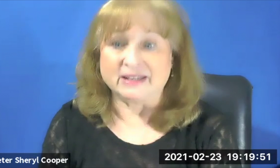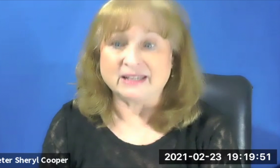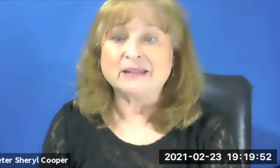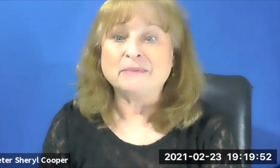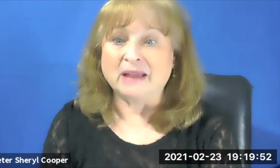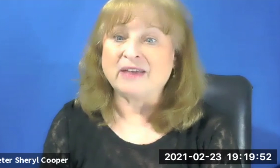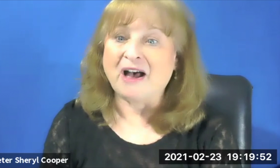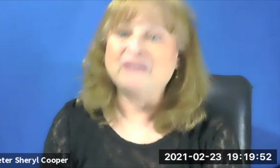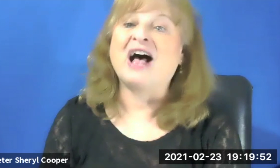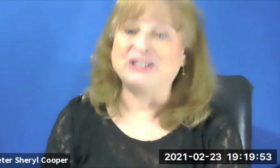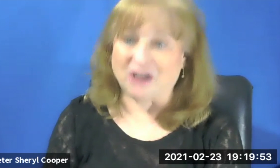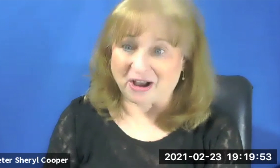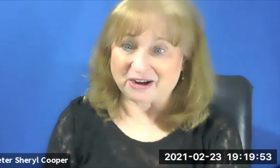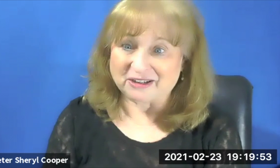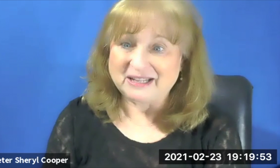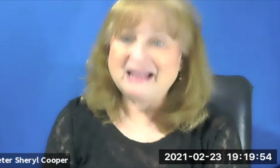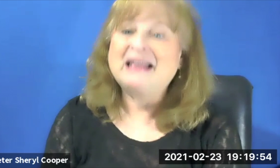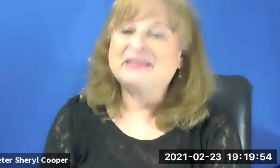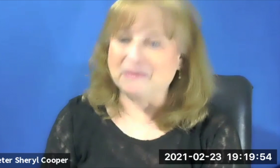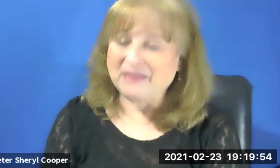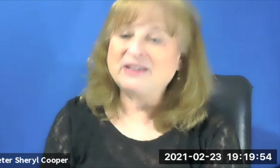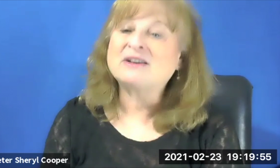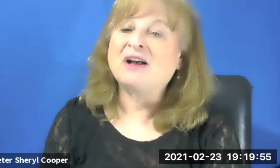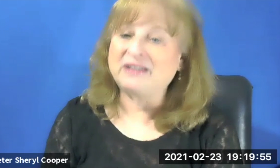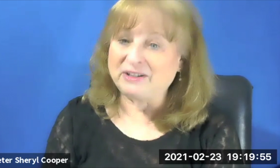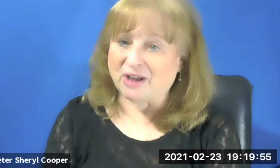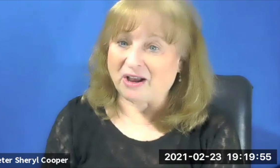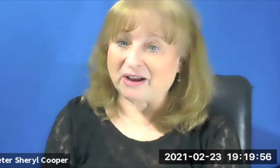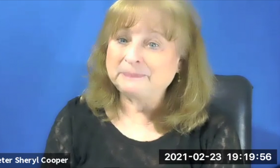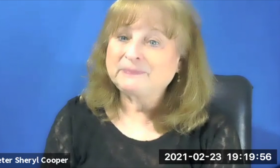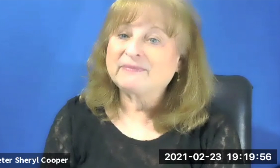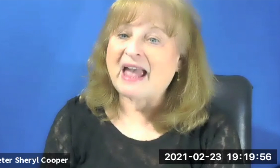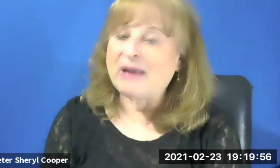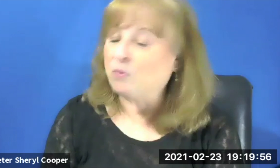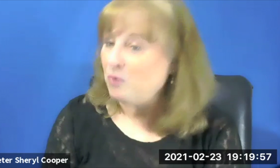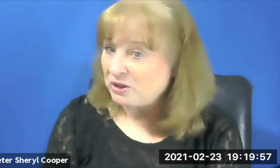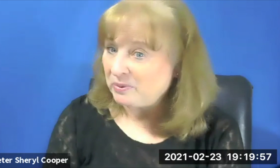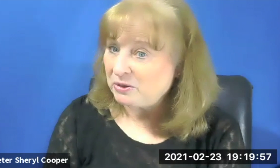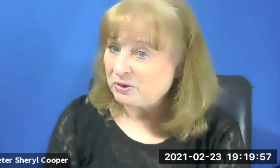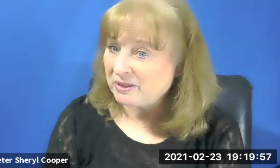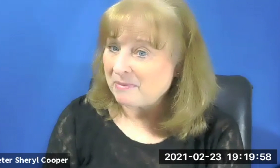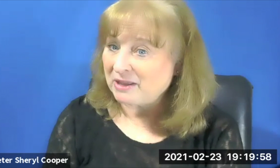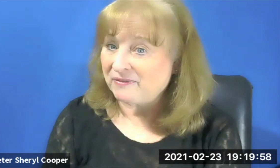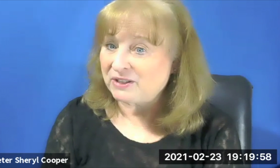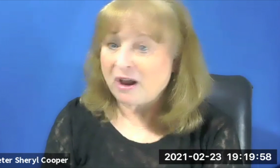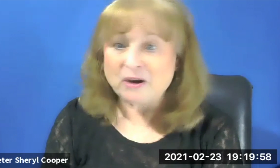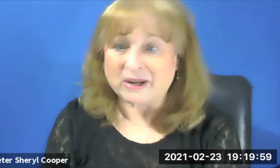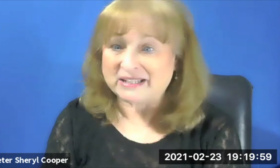This is the month of Adar. The month of is called Adar. And what do we do during the month of Adar?